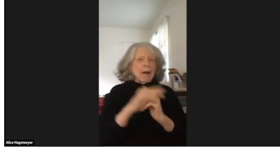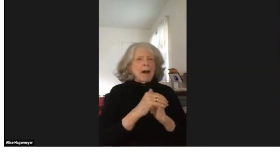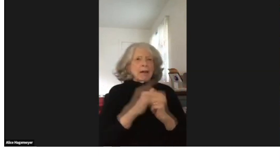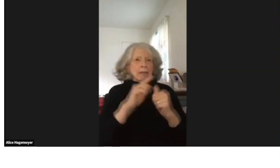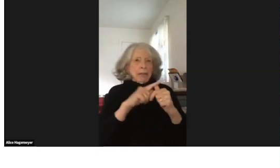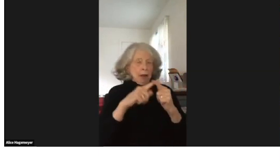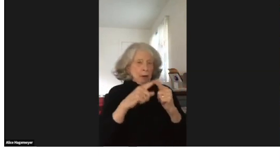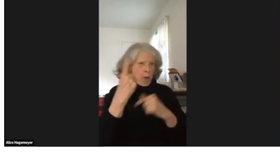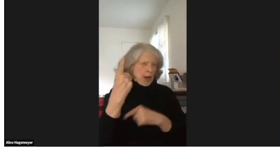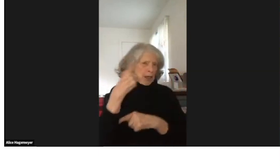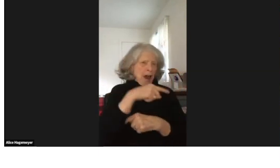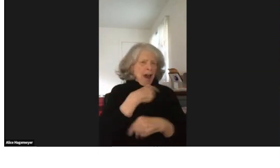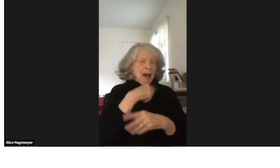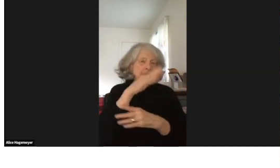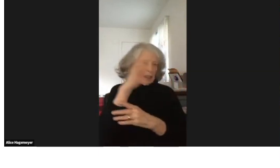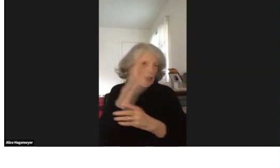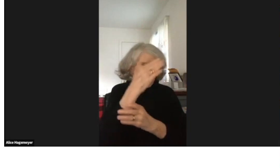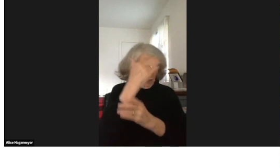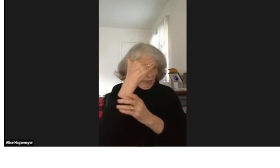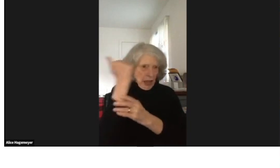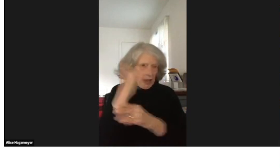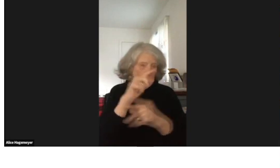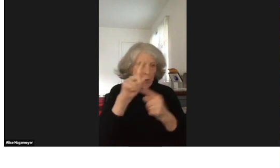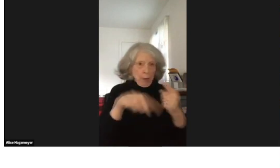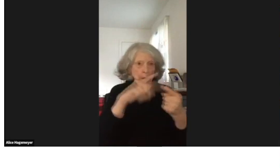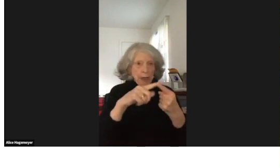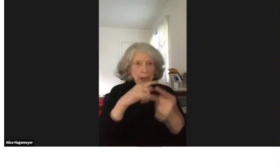and we did our best, I did my best.